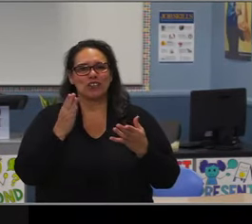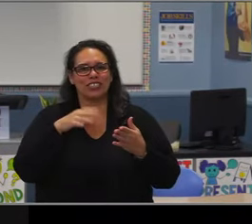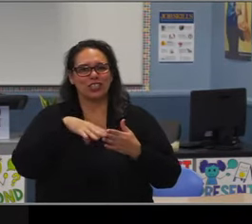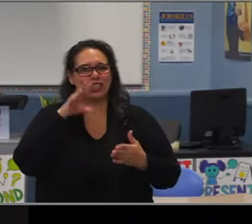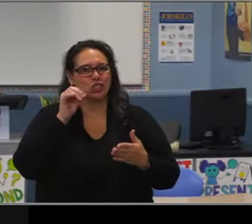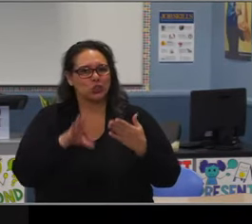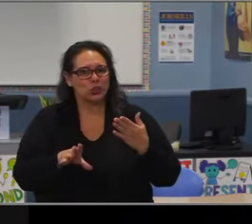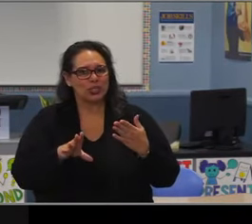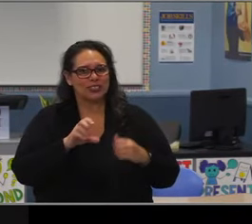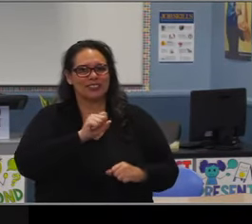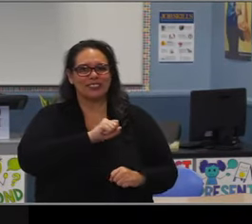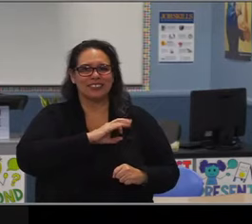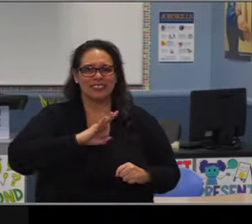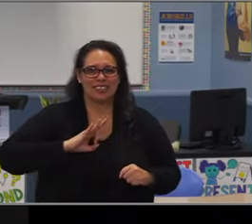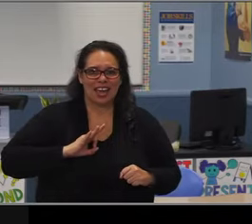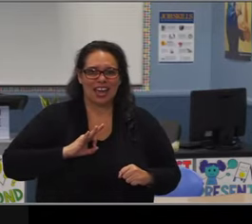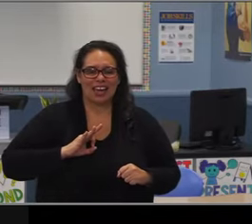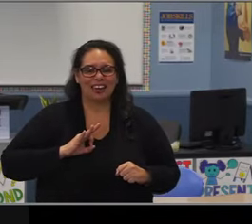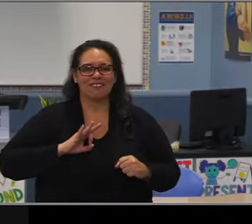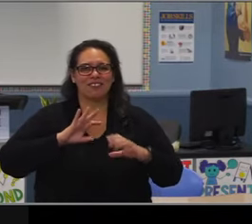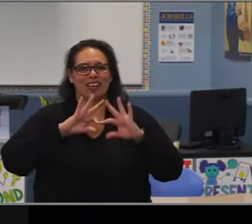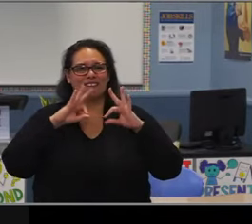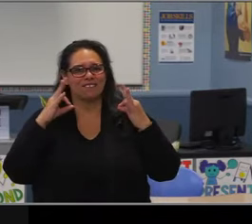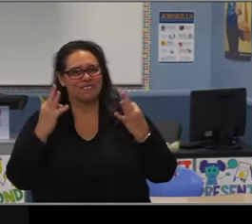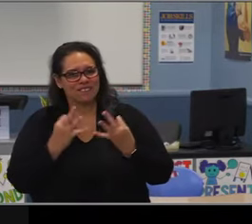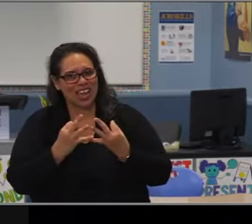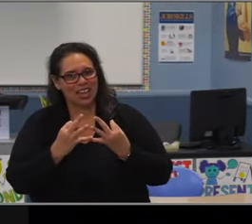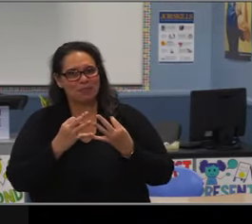Thank you for contributing to Long Beach Unified School District.